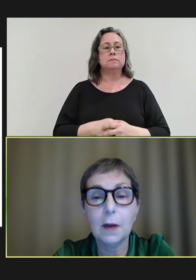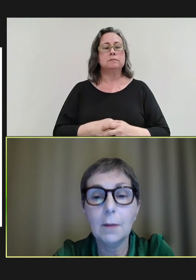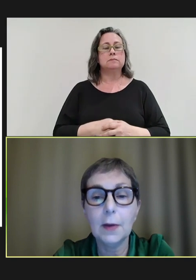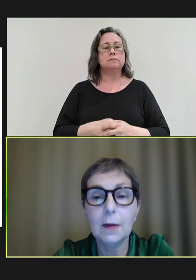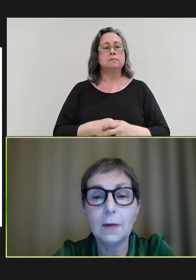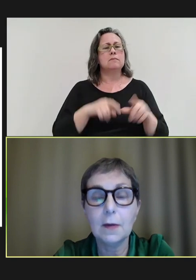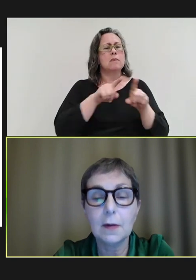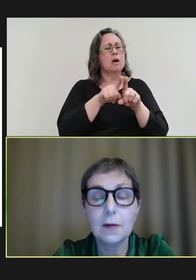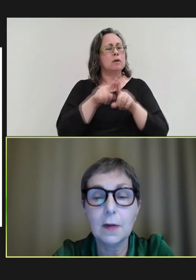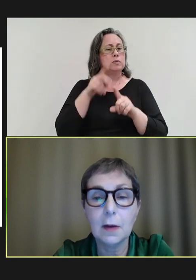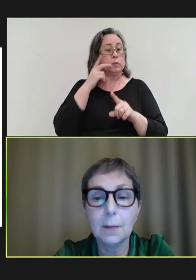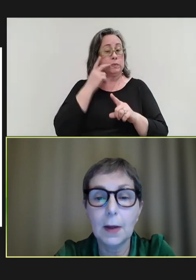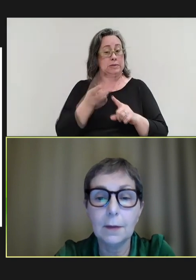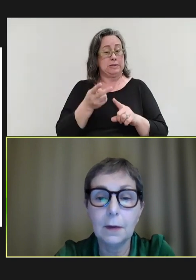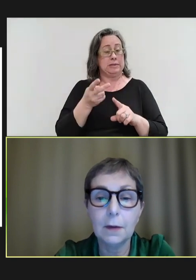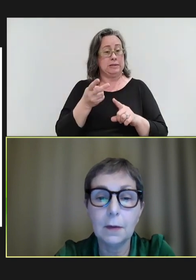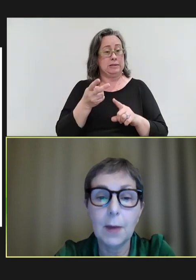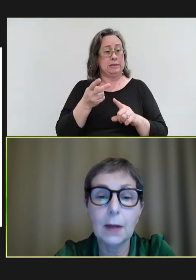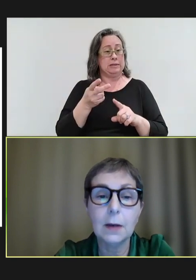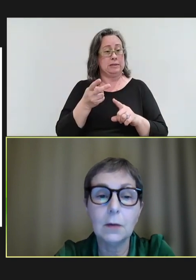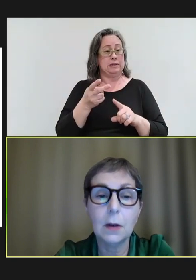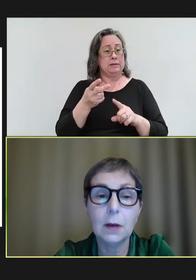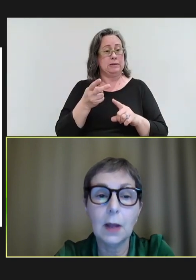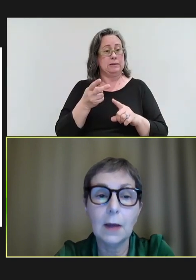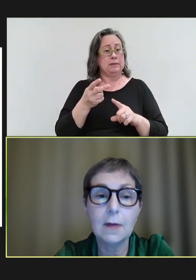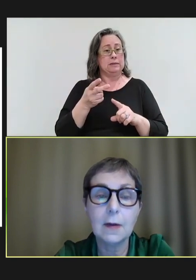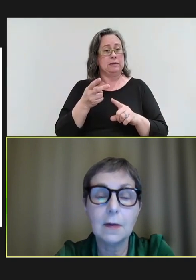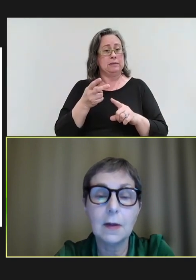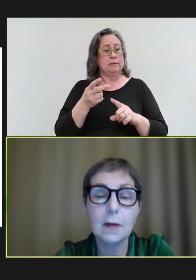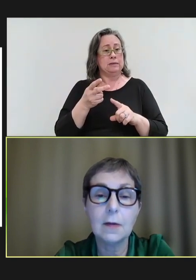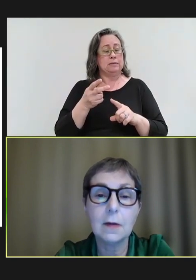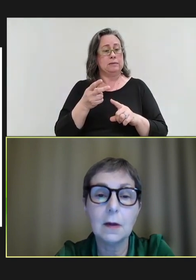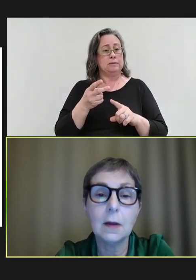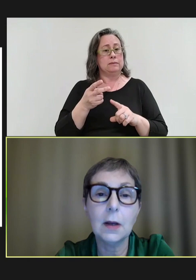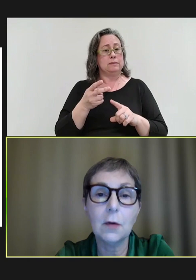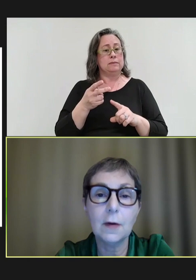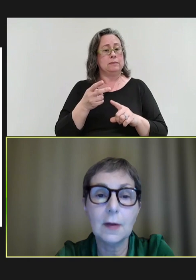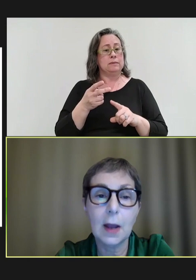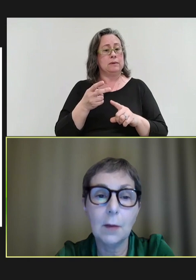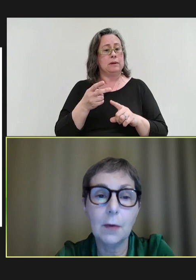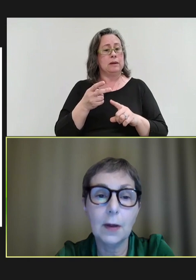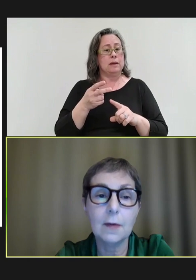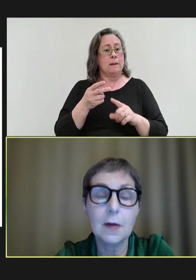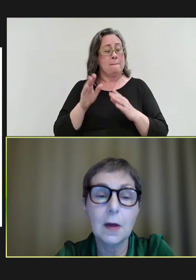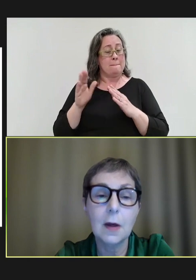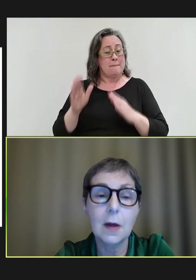accompanies this concern about the pattern in cases is an increase in outbreaks. So,